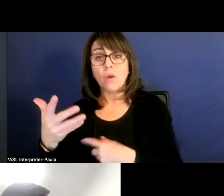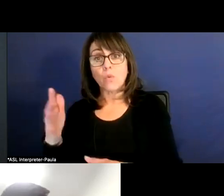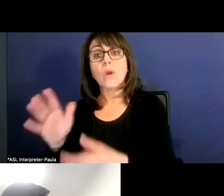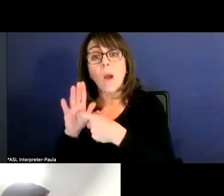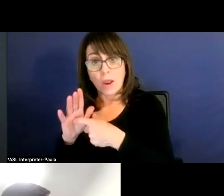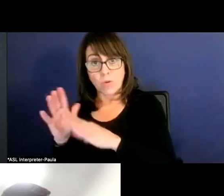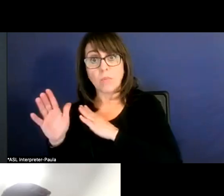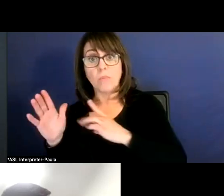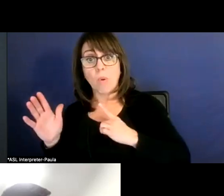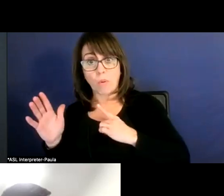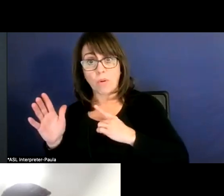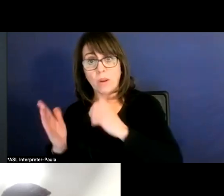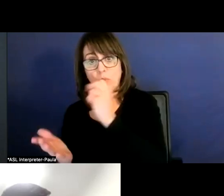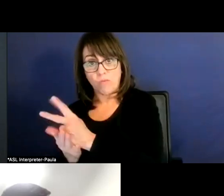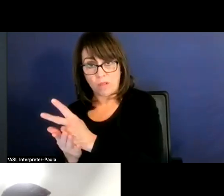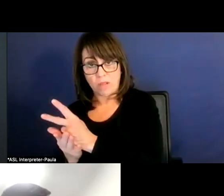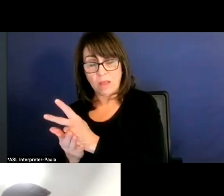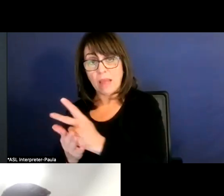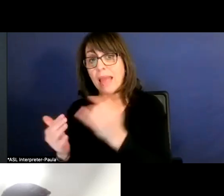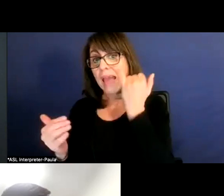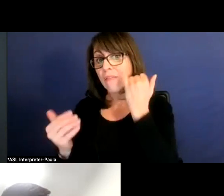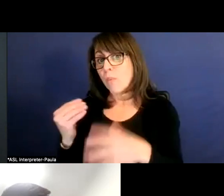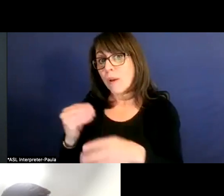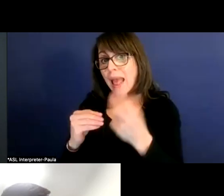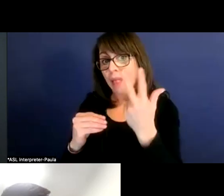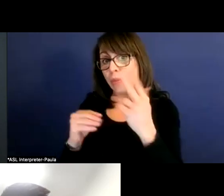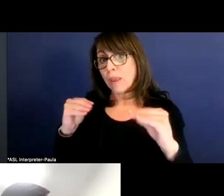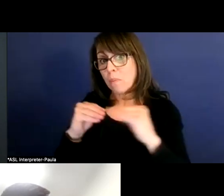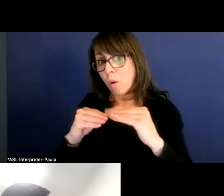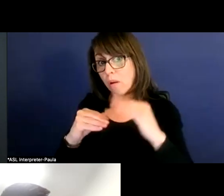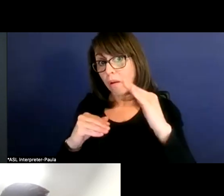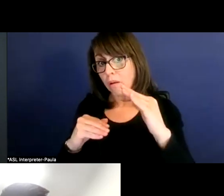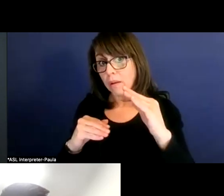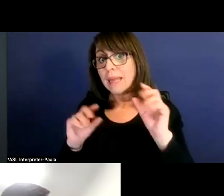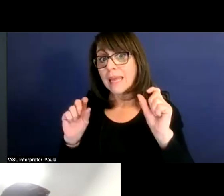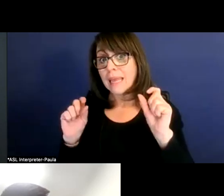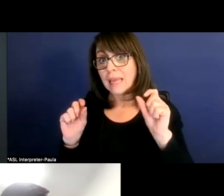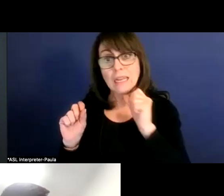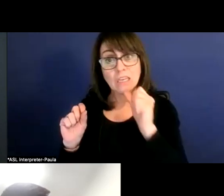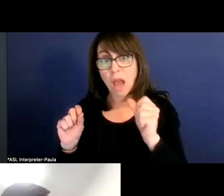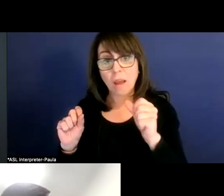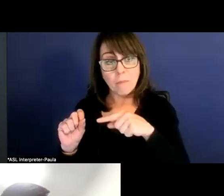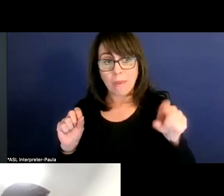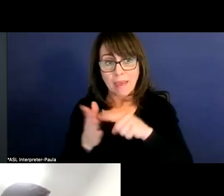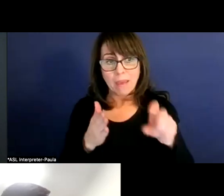Anything beyond which is up to three more, it's also no subject to recapture. You get to keep all that money.